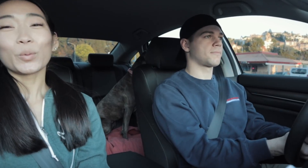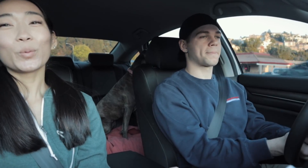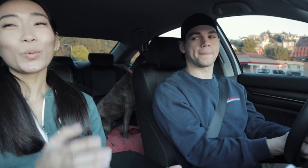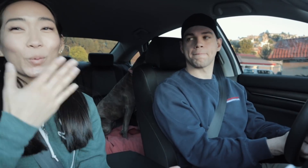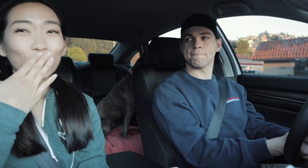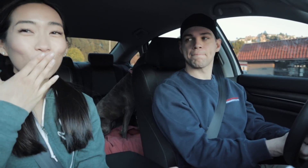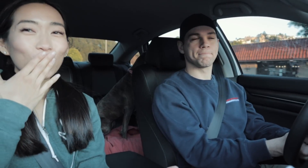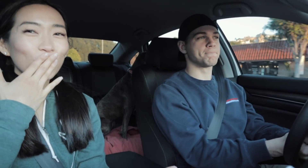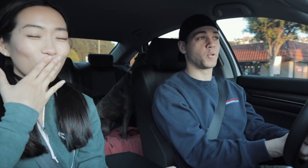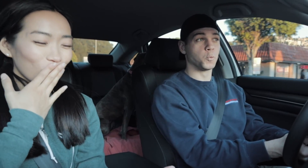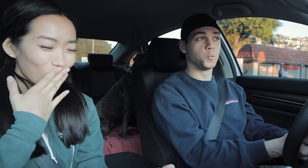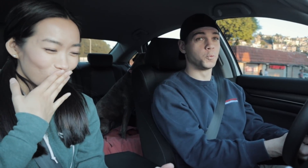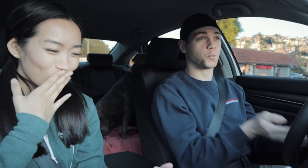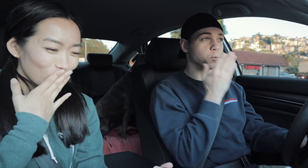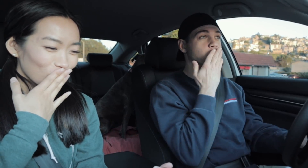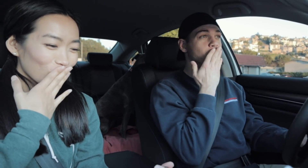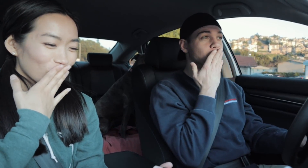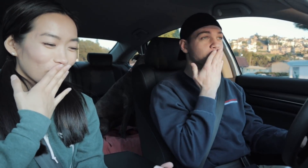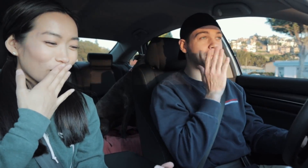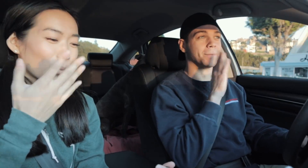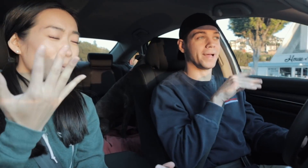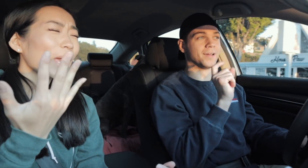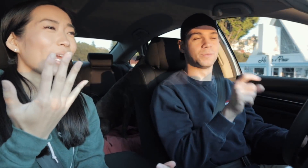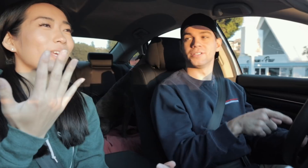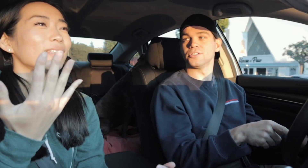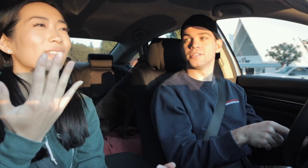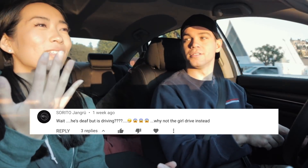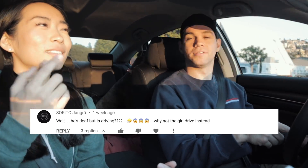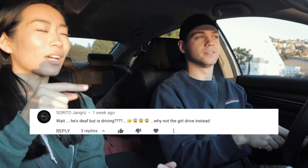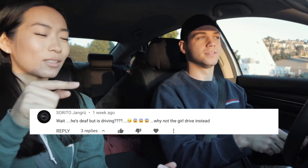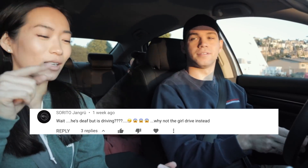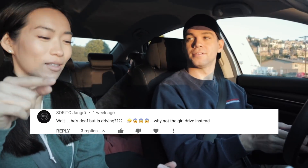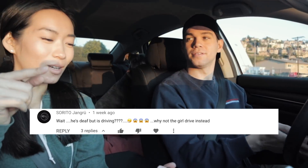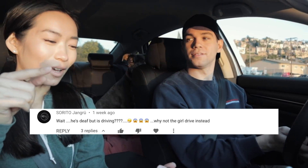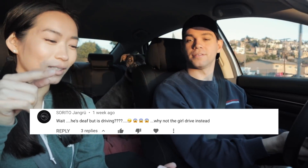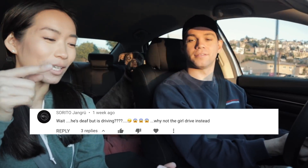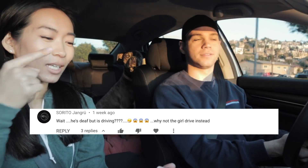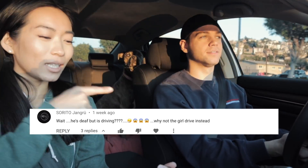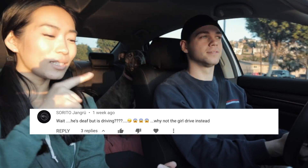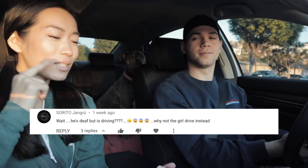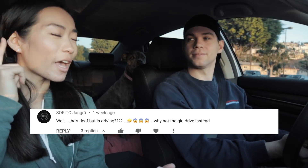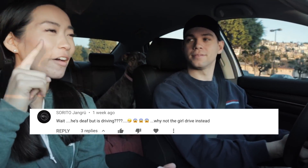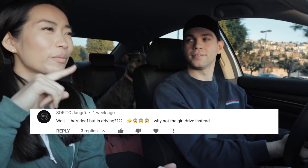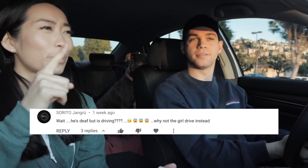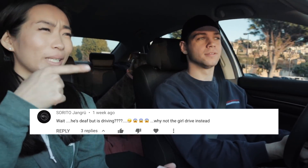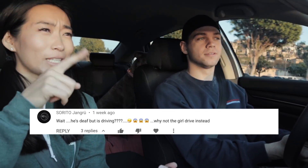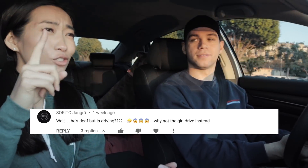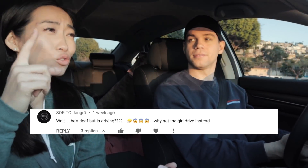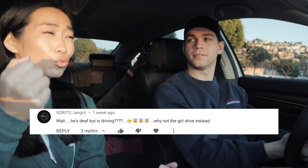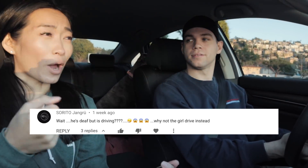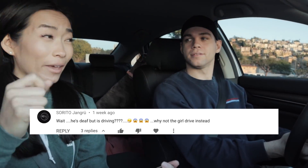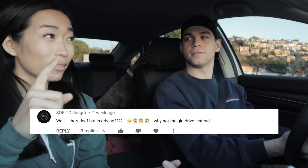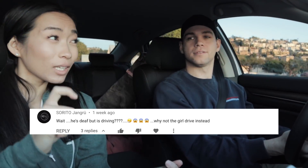oooo... wait dot dot dot he's deaf but he's driving???